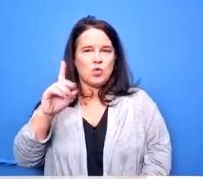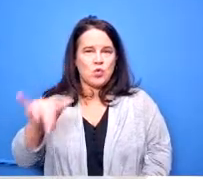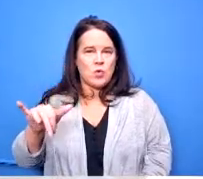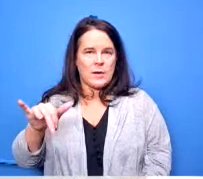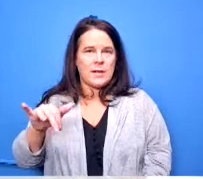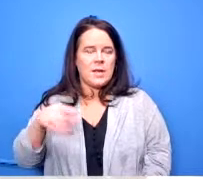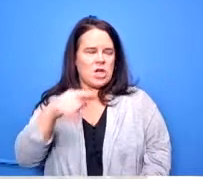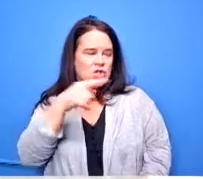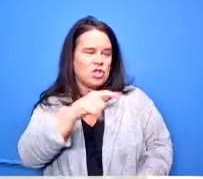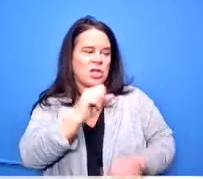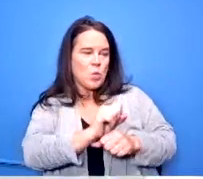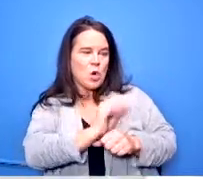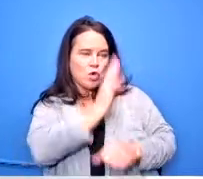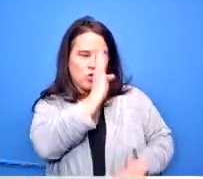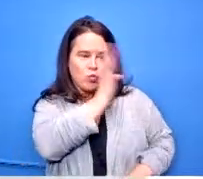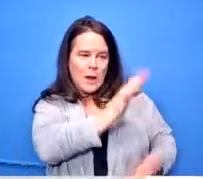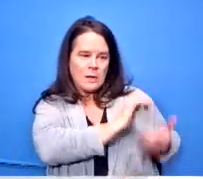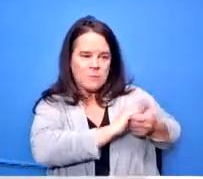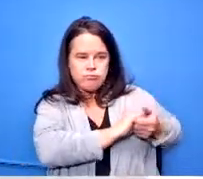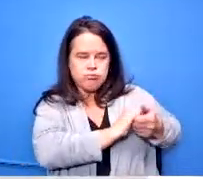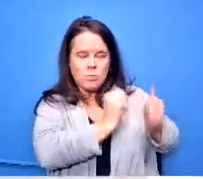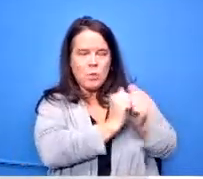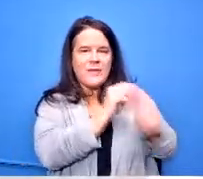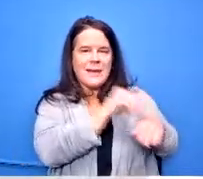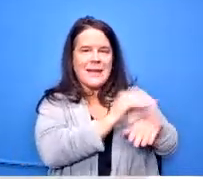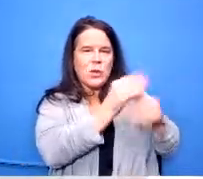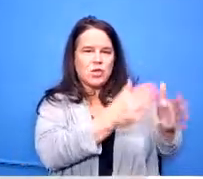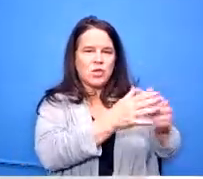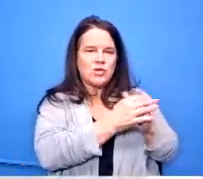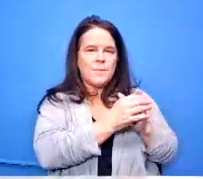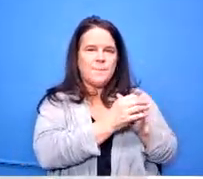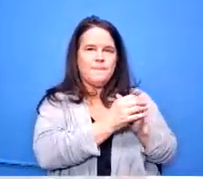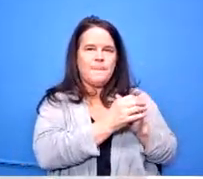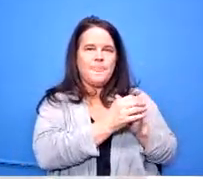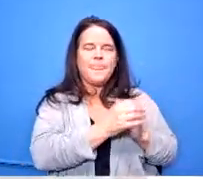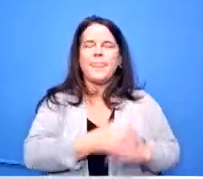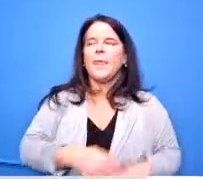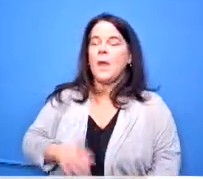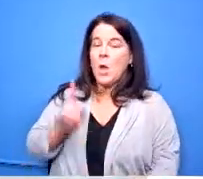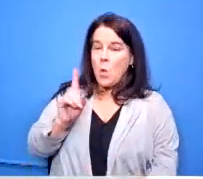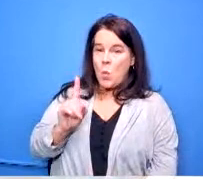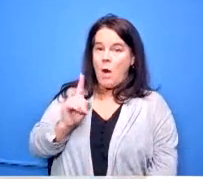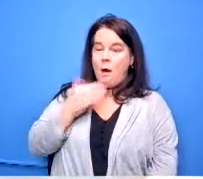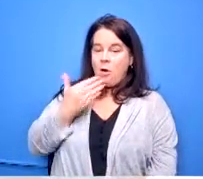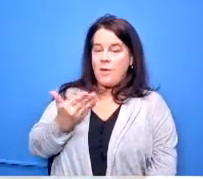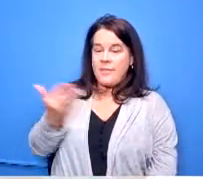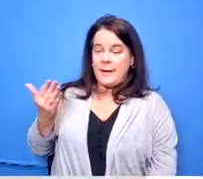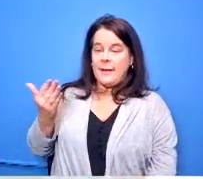counselors on those projects one of the things one of the good things that came out of the pandemic